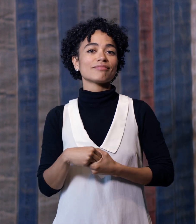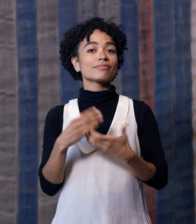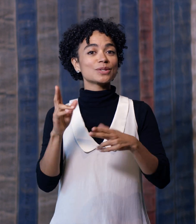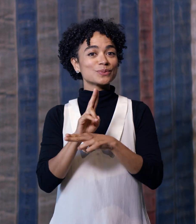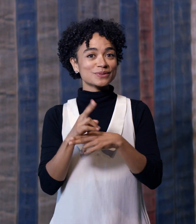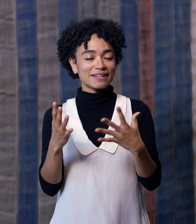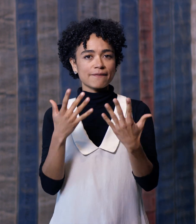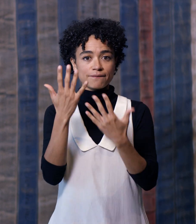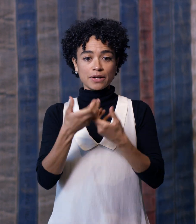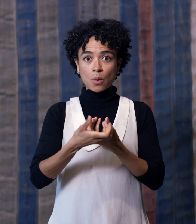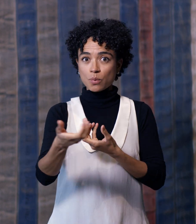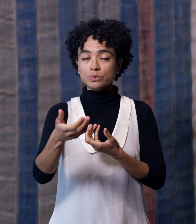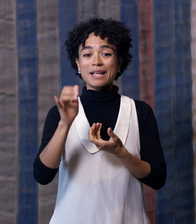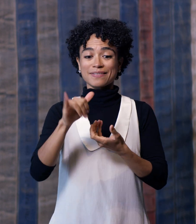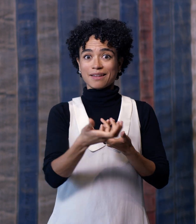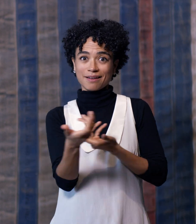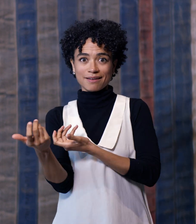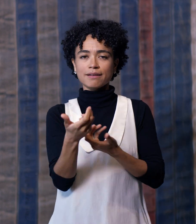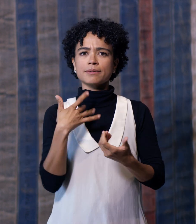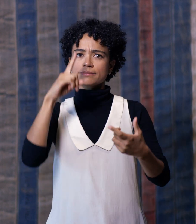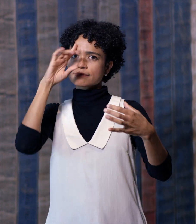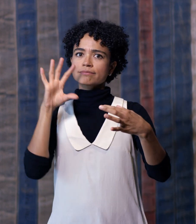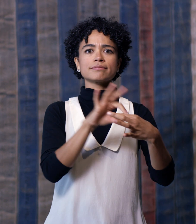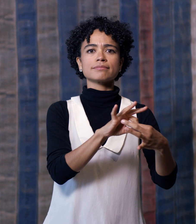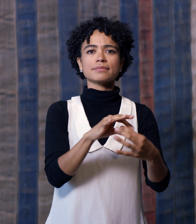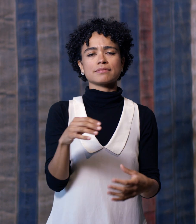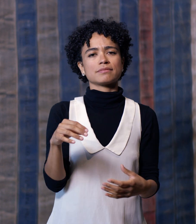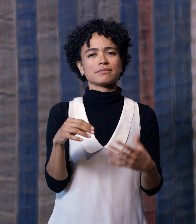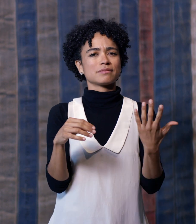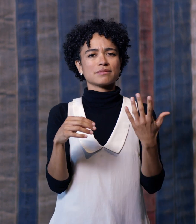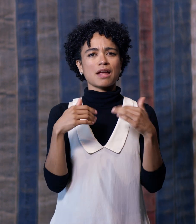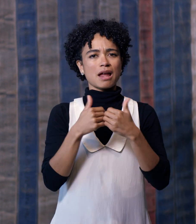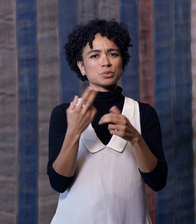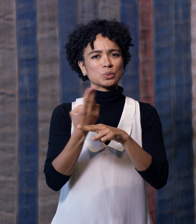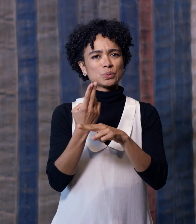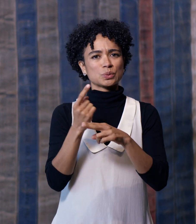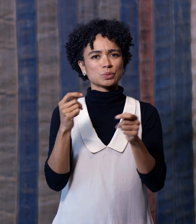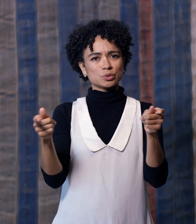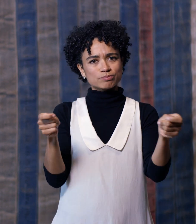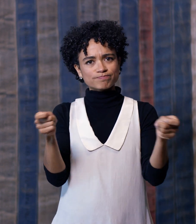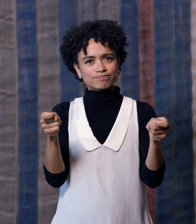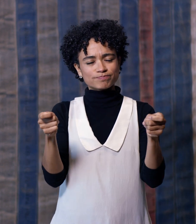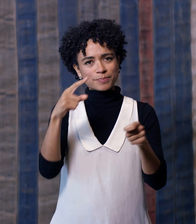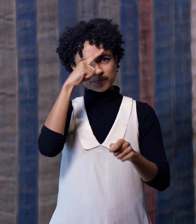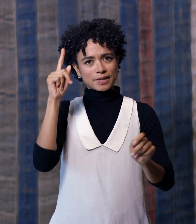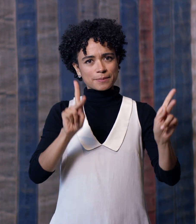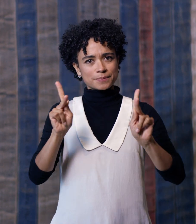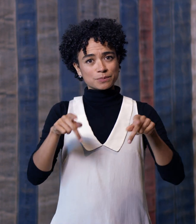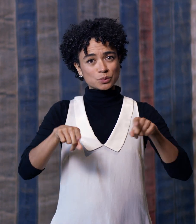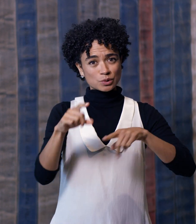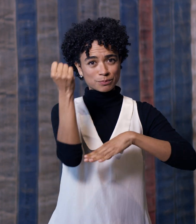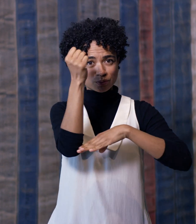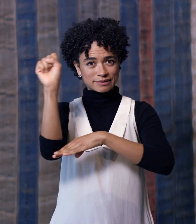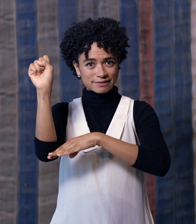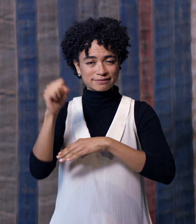He uses fire hoses because they were a tool to control Black people during protests.